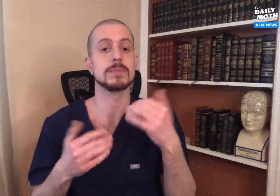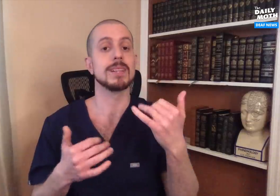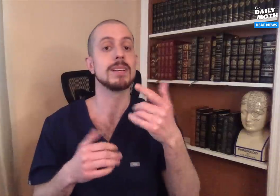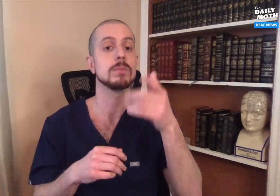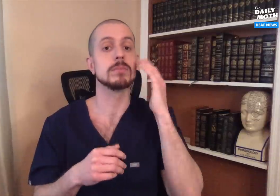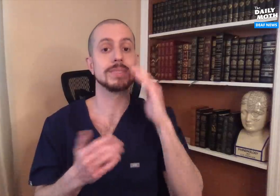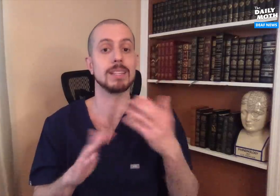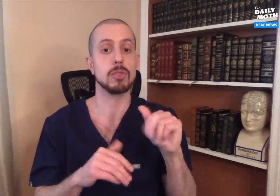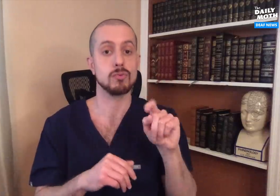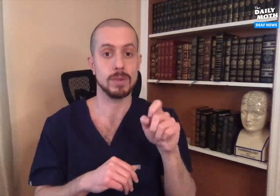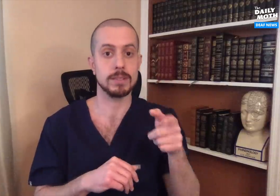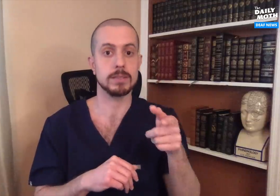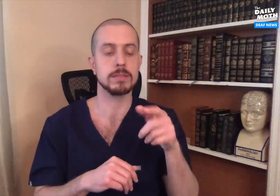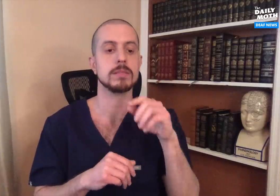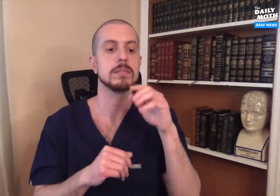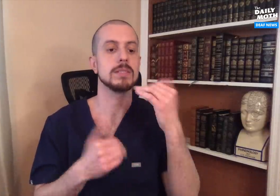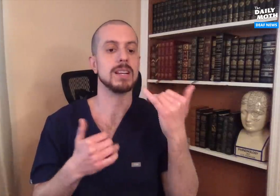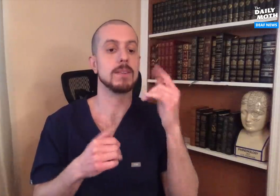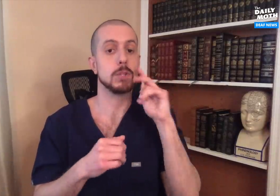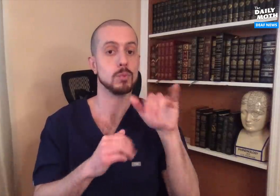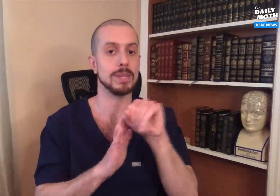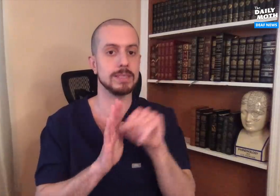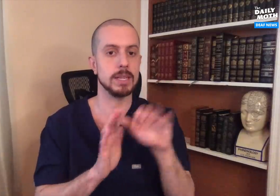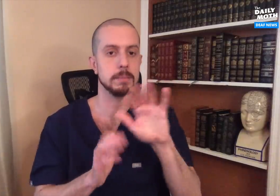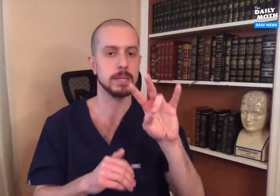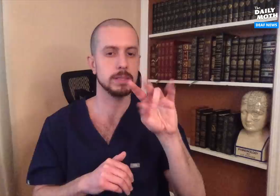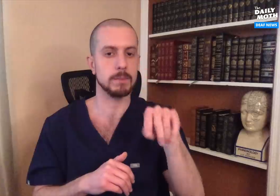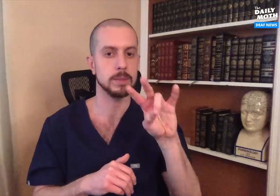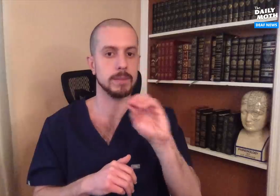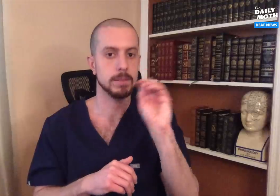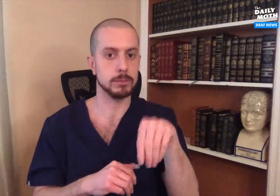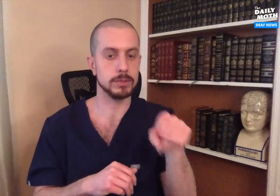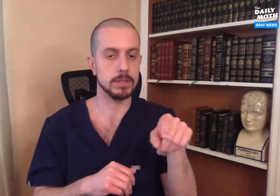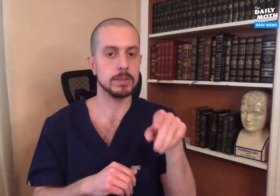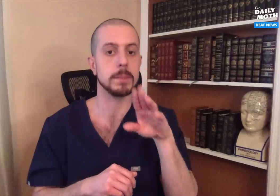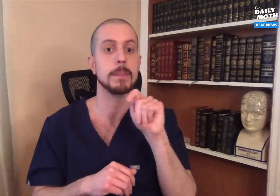The current death rate for New York is about 7.7%.